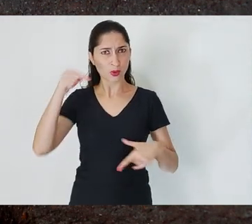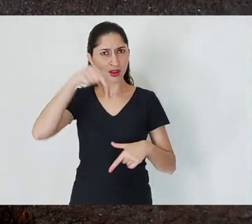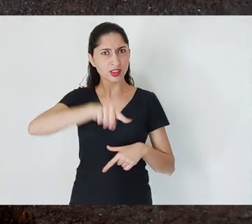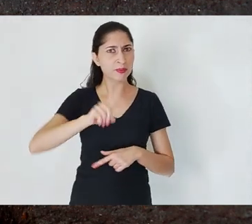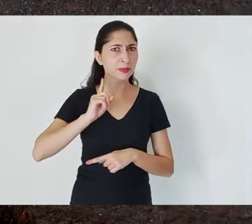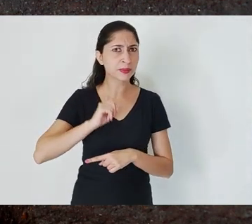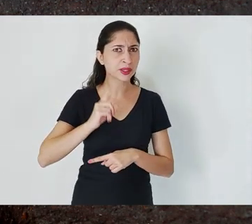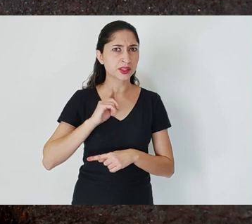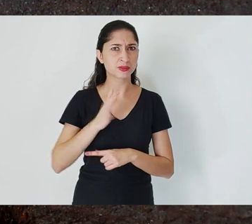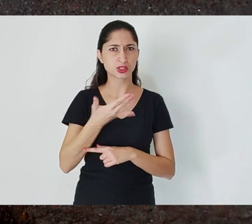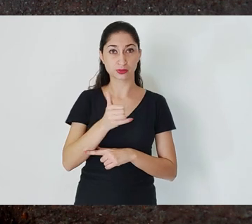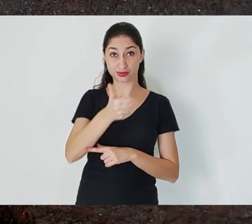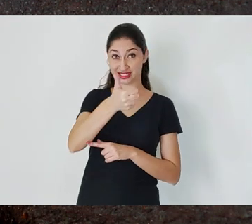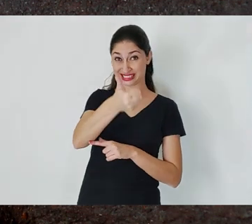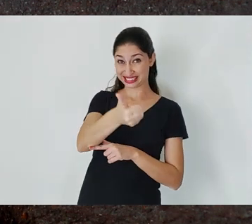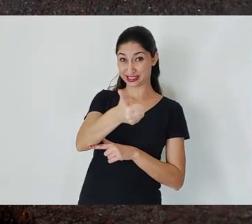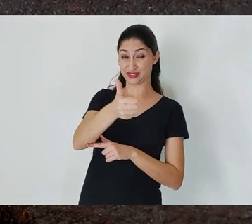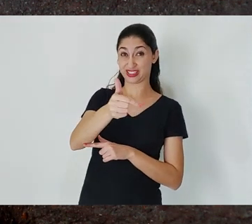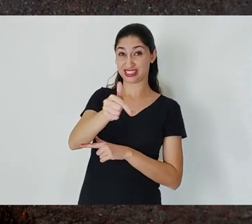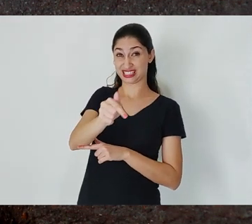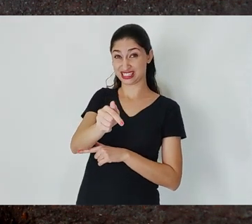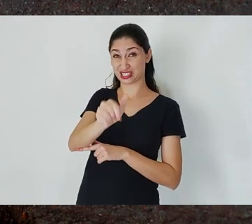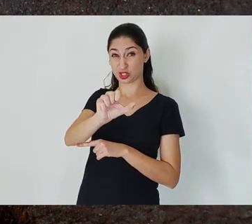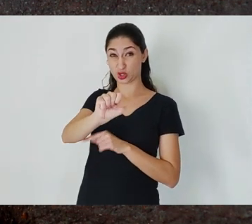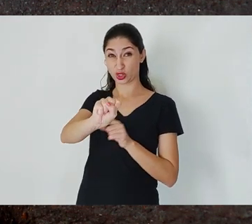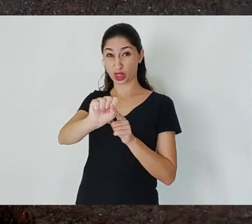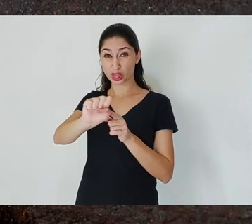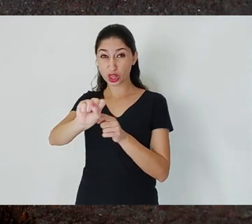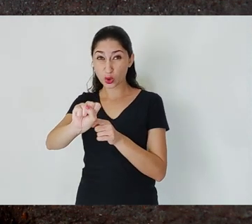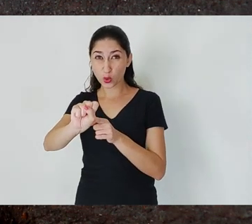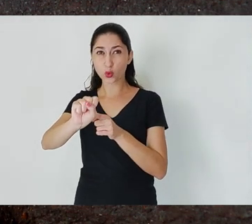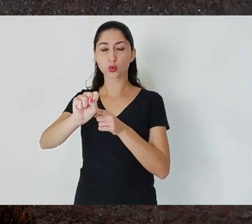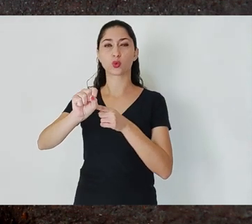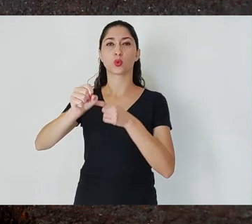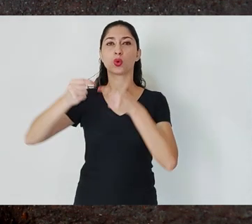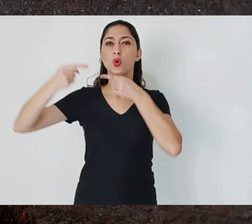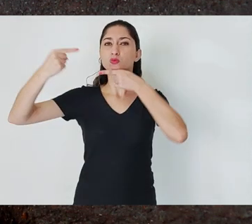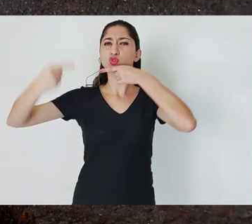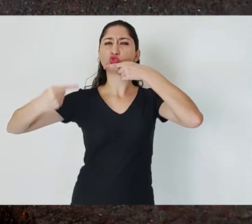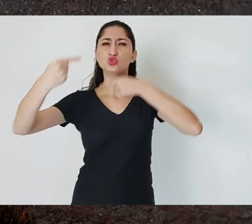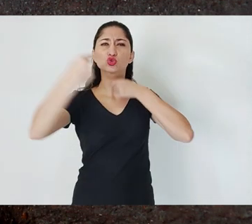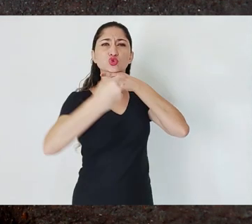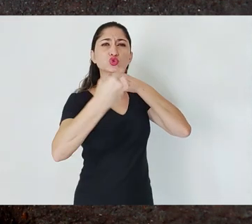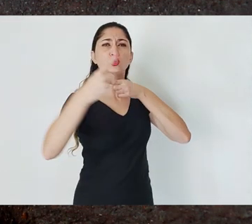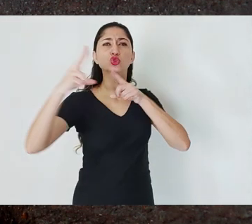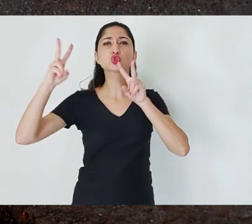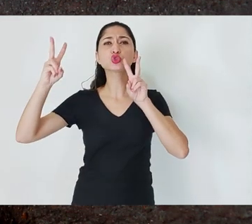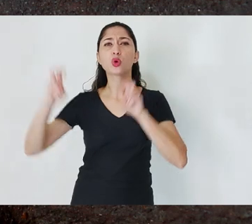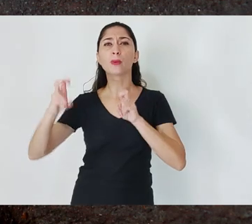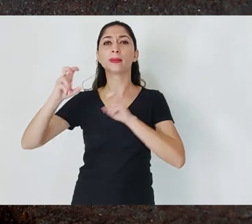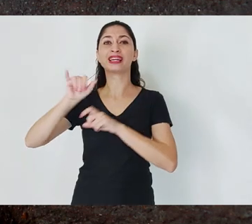From 1788 onwards, conversations about the Inconfidência begin gaining traction.